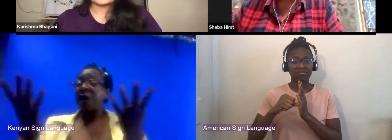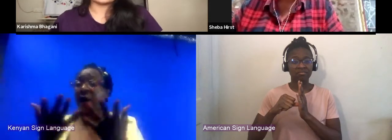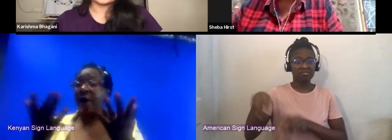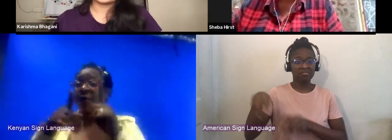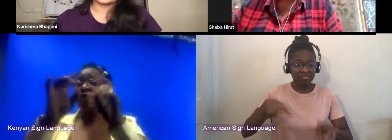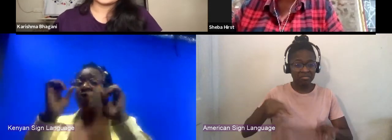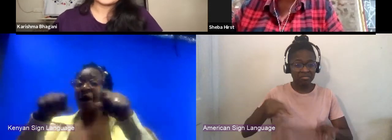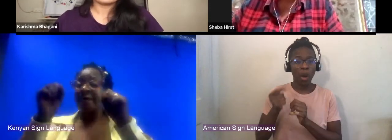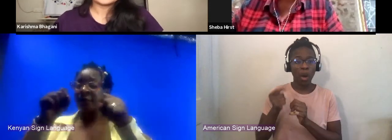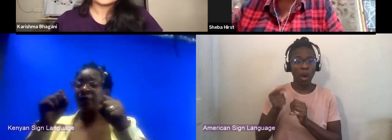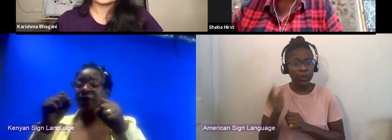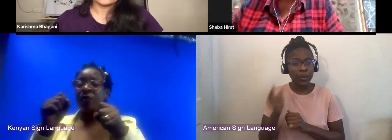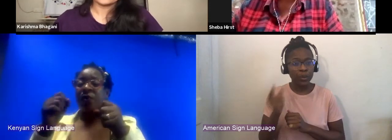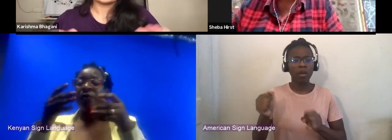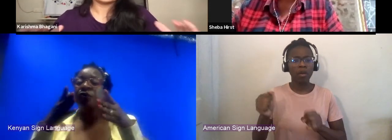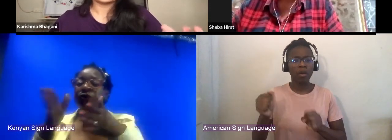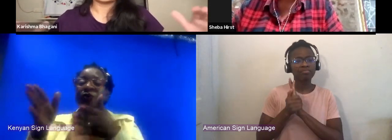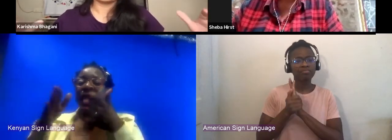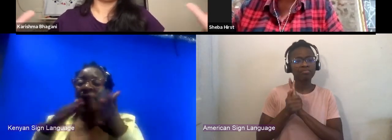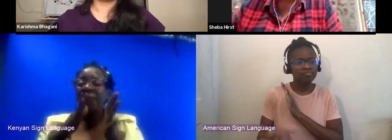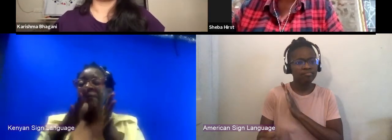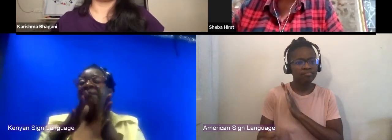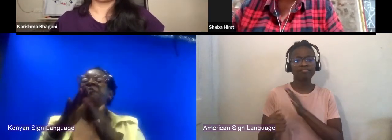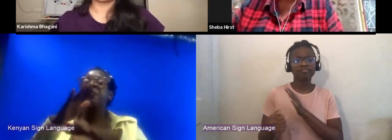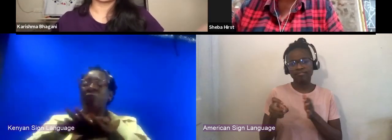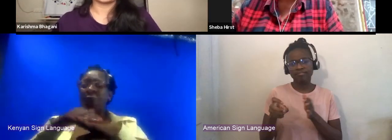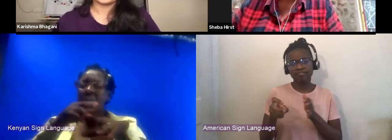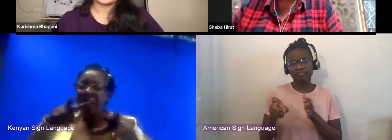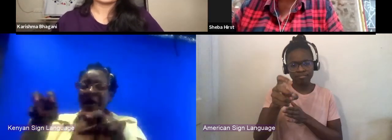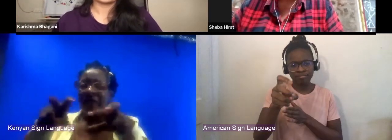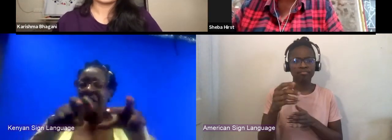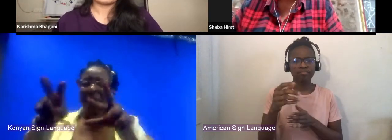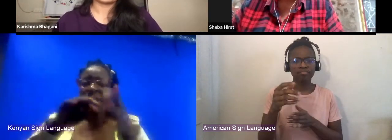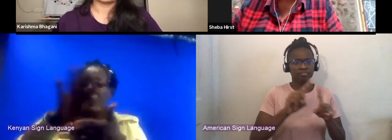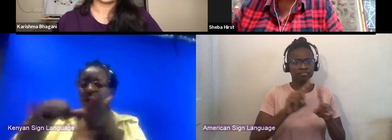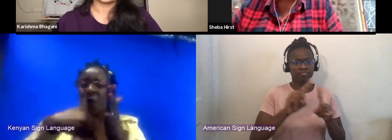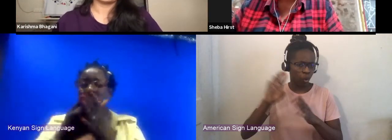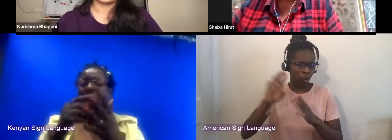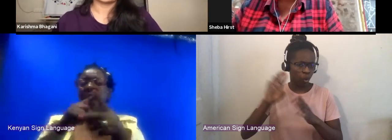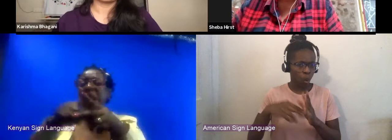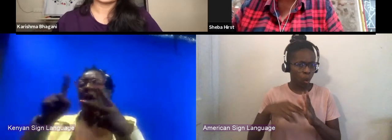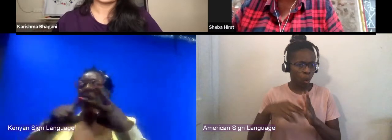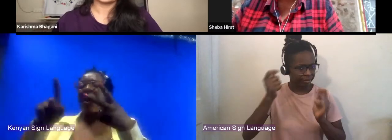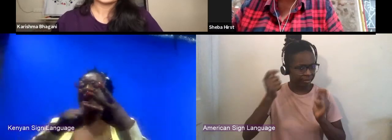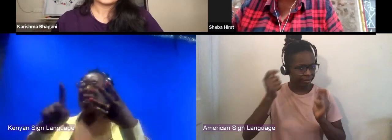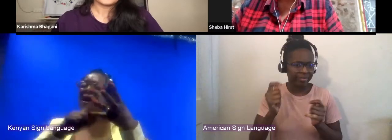and gracefully navigate all of these multiple roles that you're playing with everything that you're doing, it's really